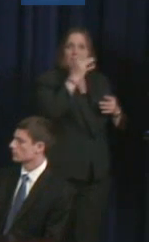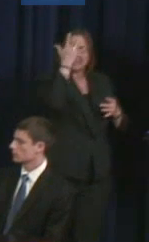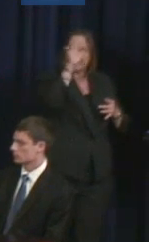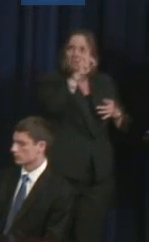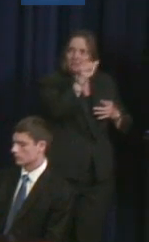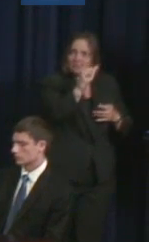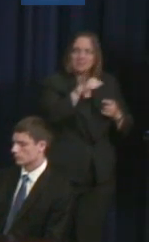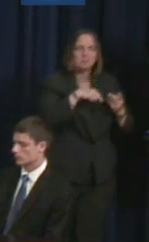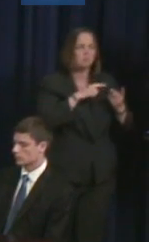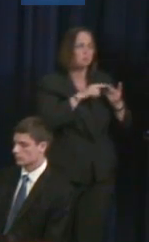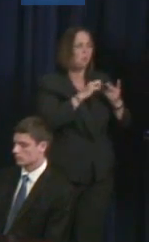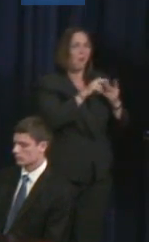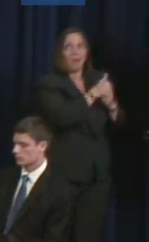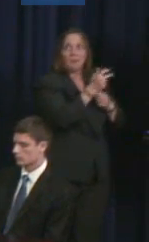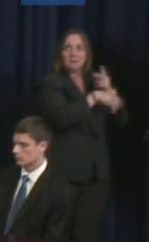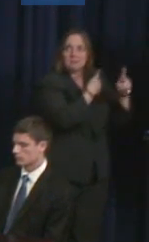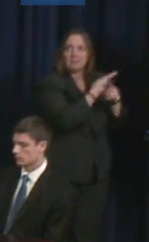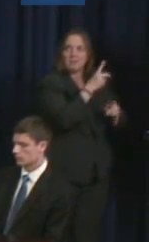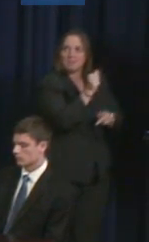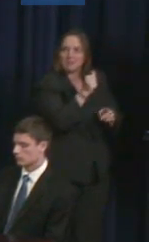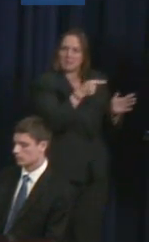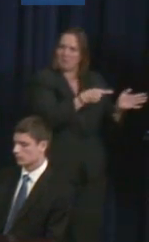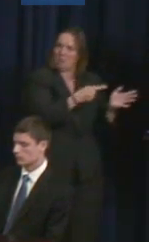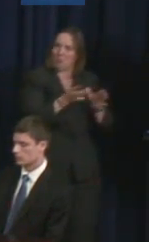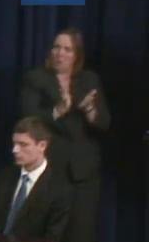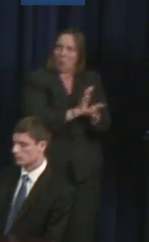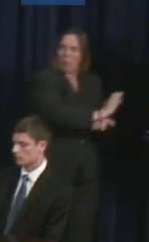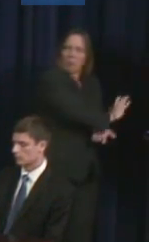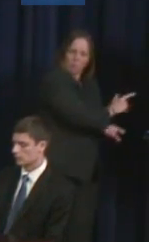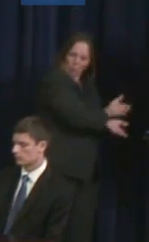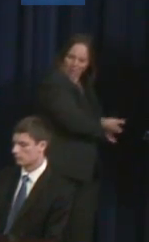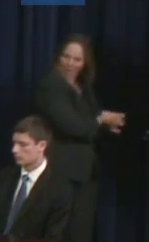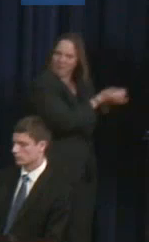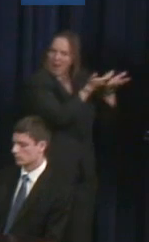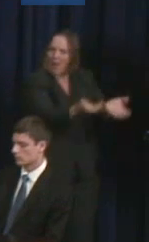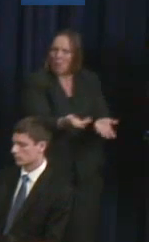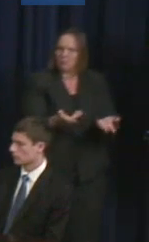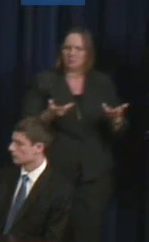that, you know, they don't need to be staying at home. We all need to be out there in the community, in the